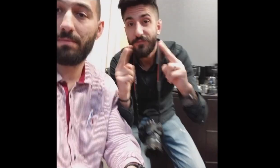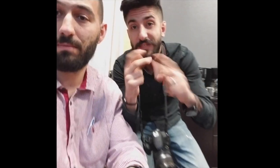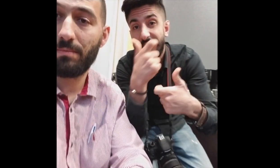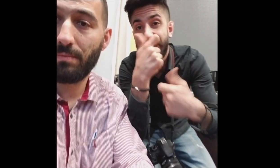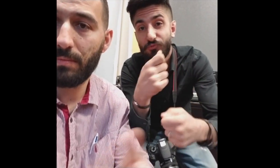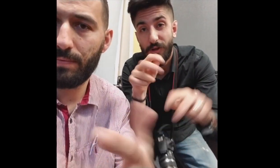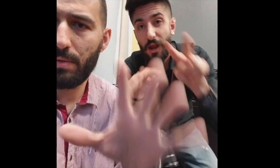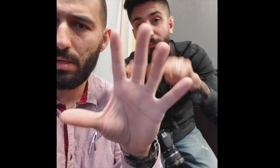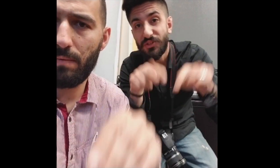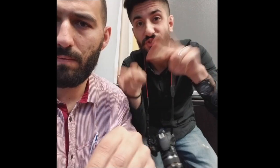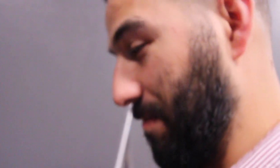So interesting observation!